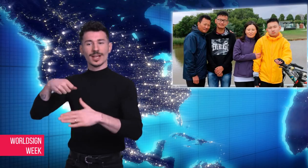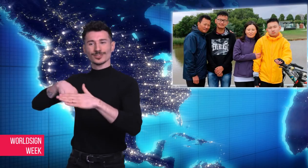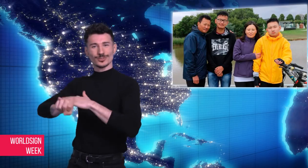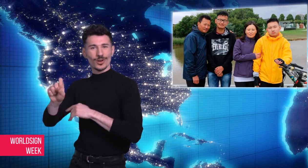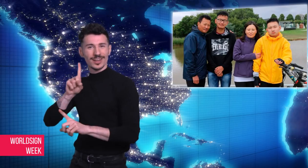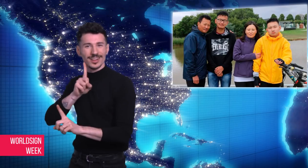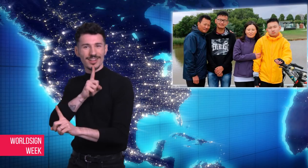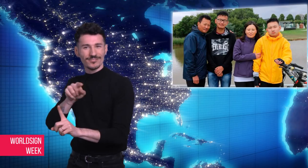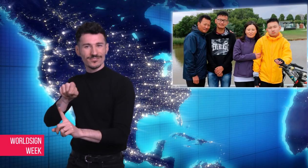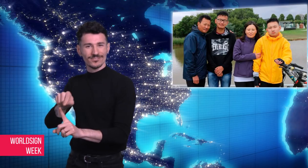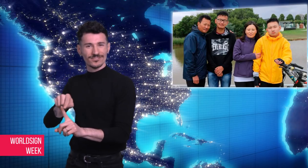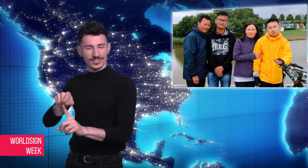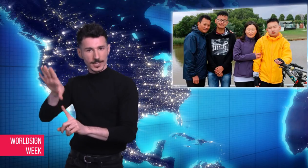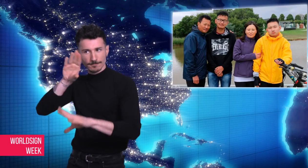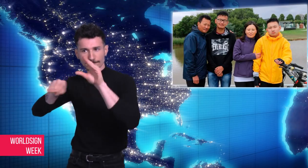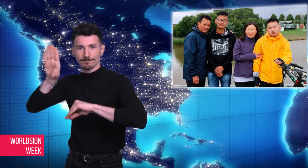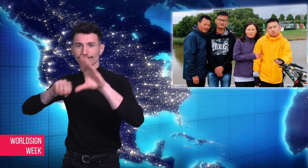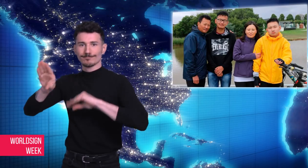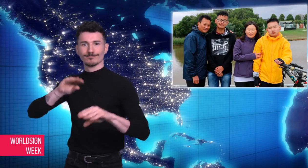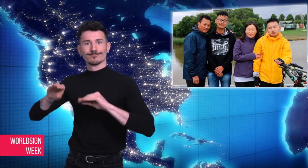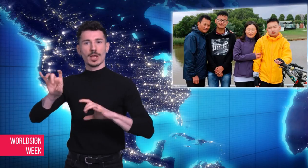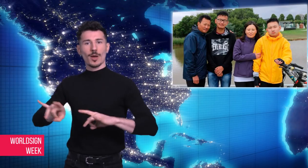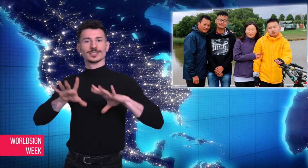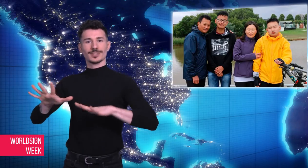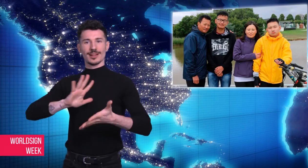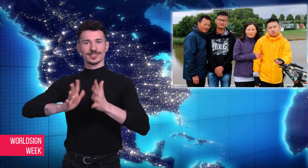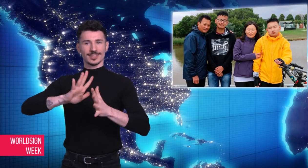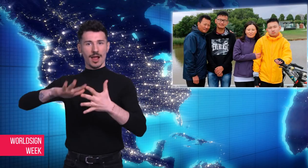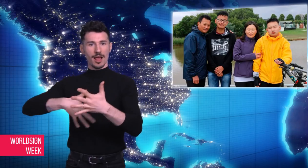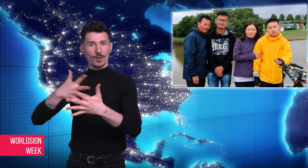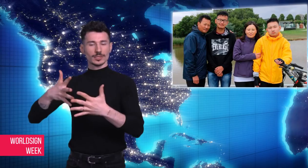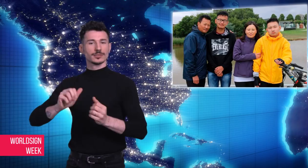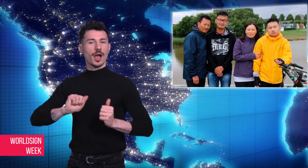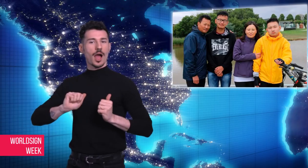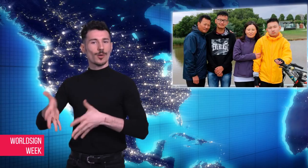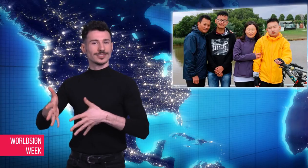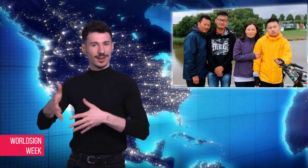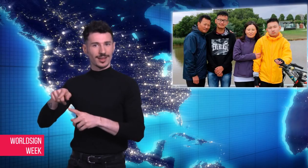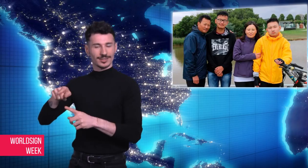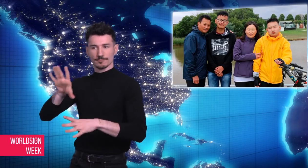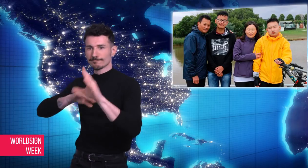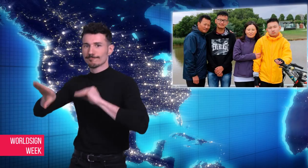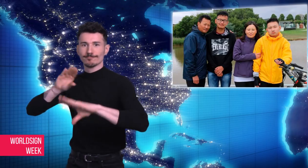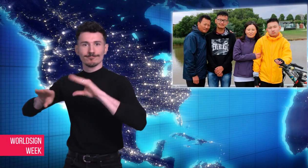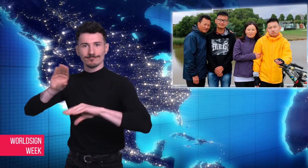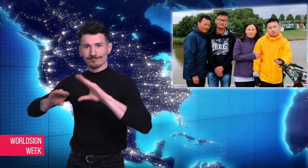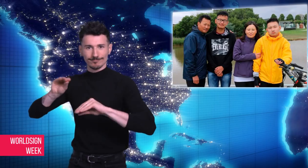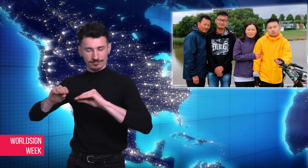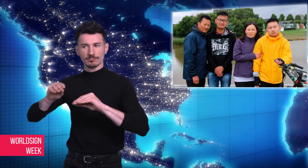Language (AUSLAN) and was finally diagnosed as deaf.